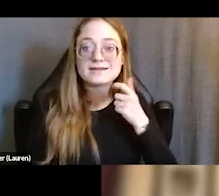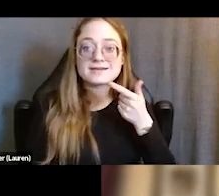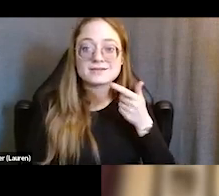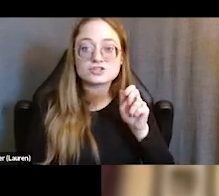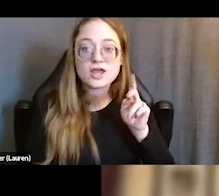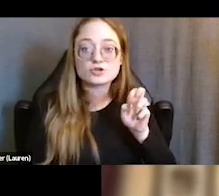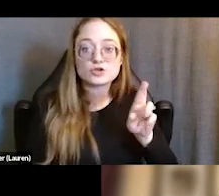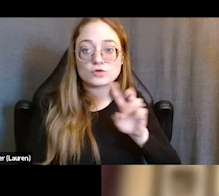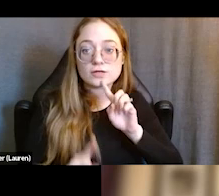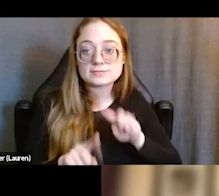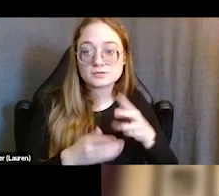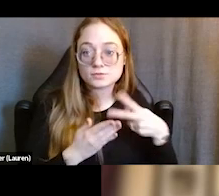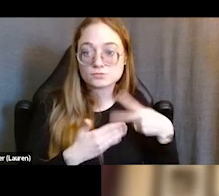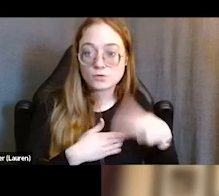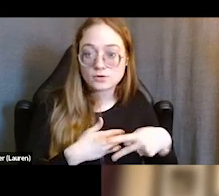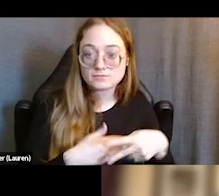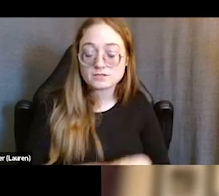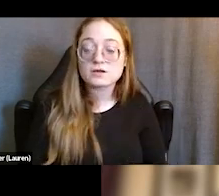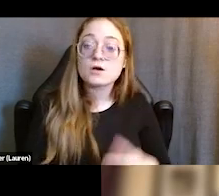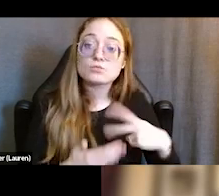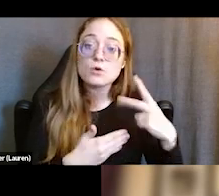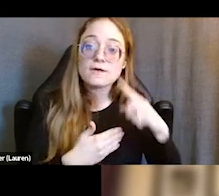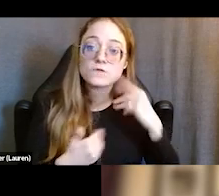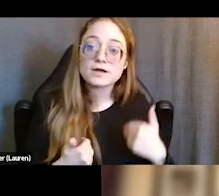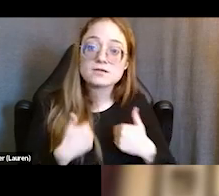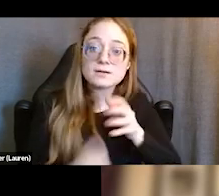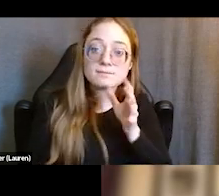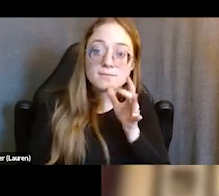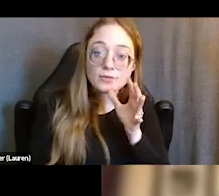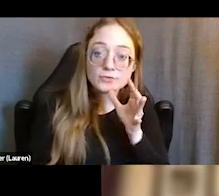For the program where we have young mothers, we're finding that both in terms of housing